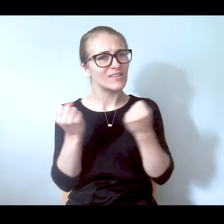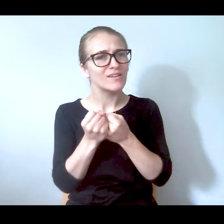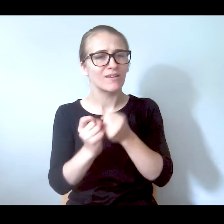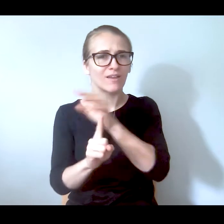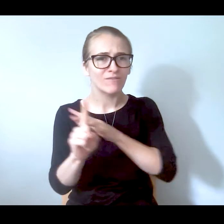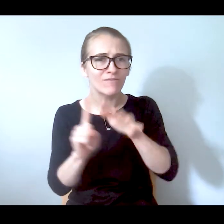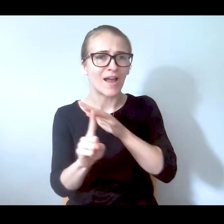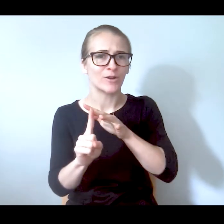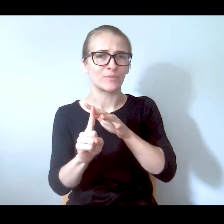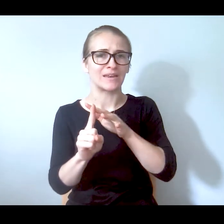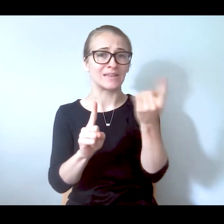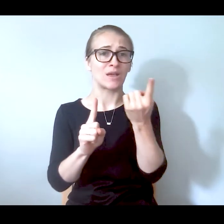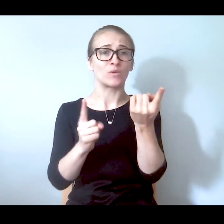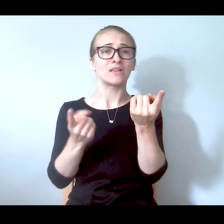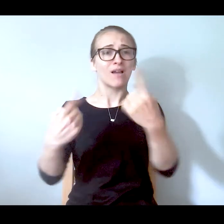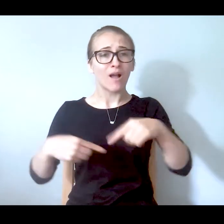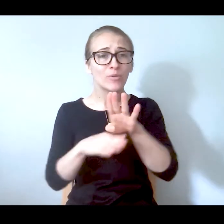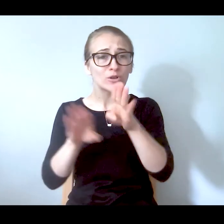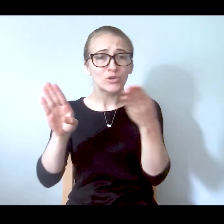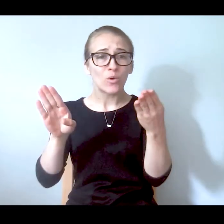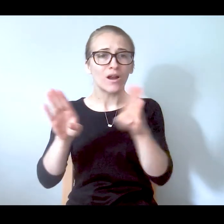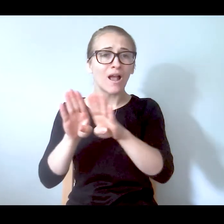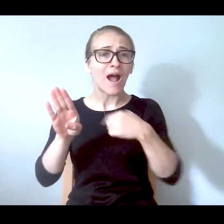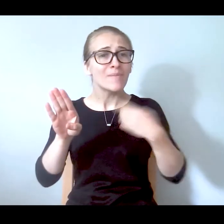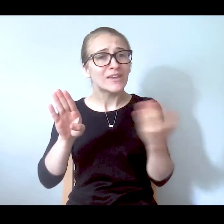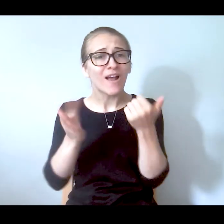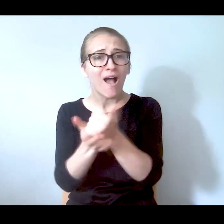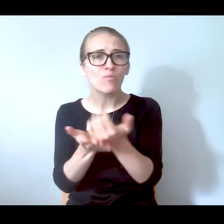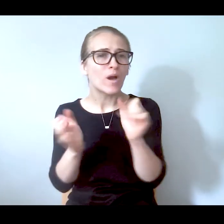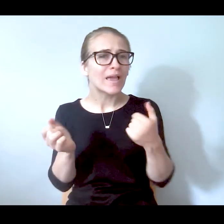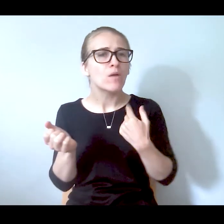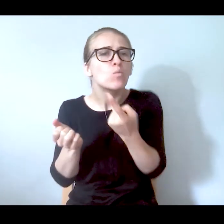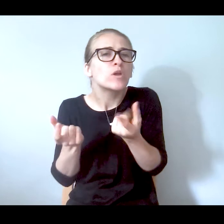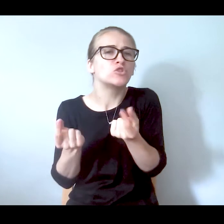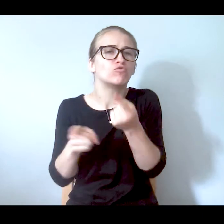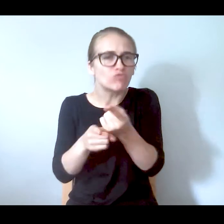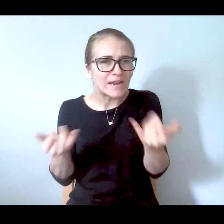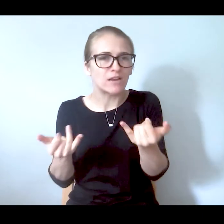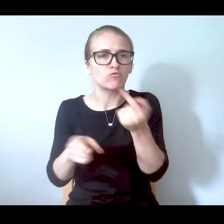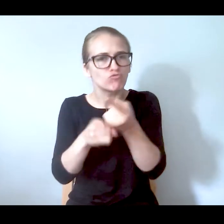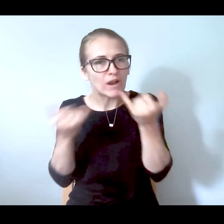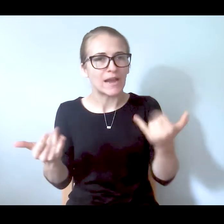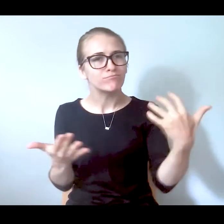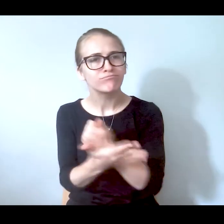somebody's coming to your door saying let's see what we can do right now right here. When you see the